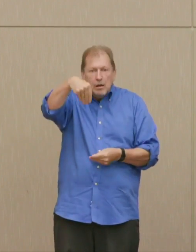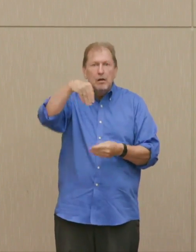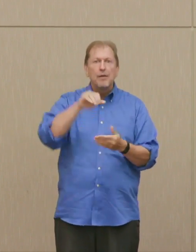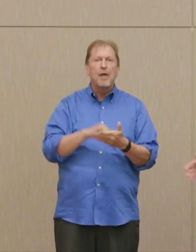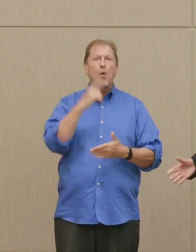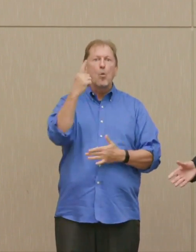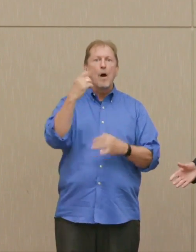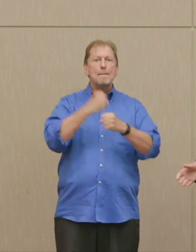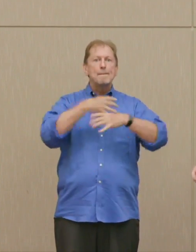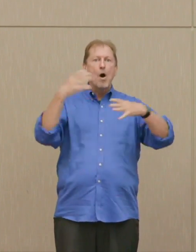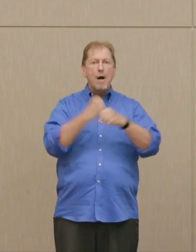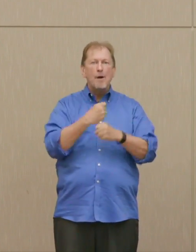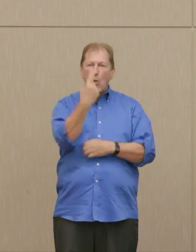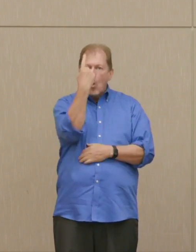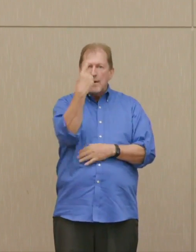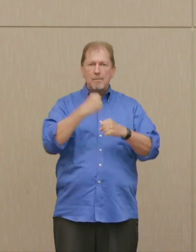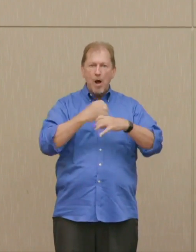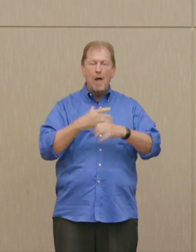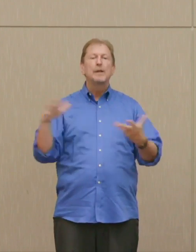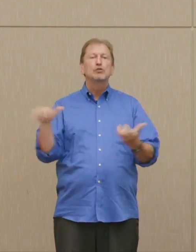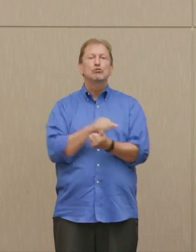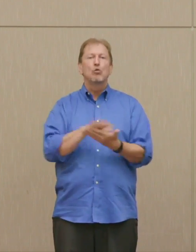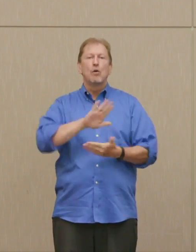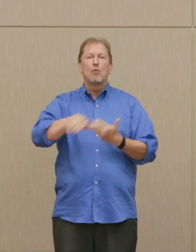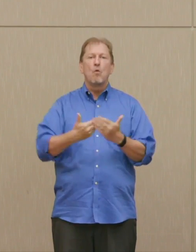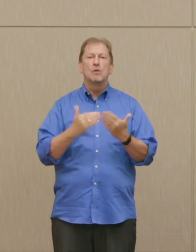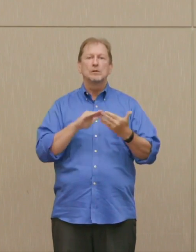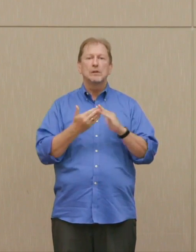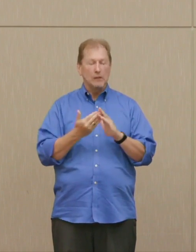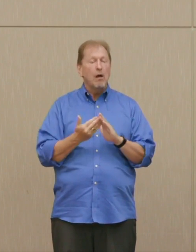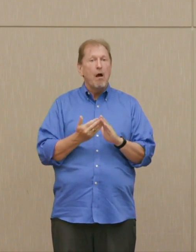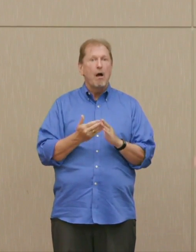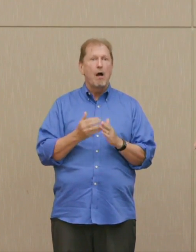thought, "I know exactly what that is." That's the bomb we studied nine months earlier.